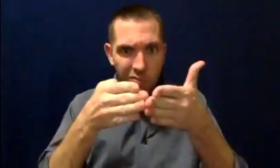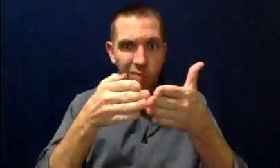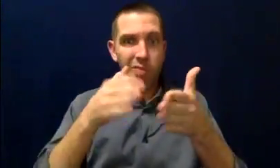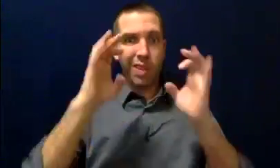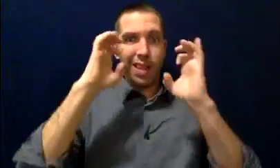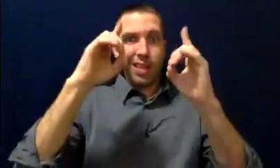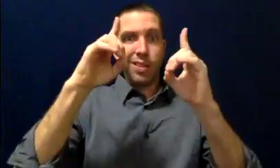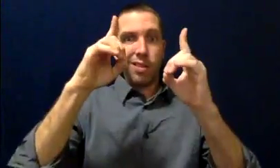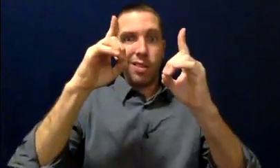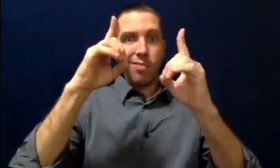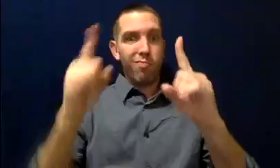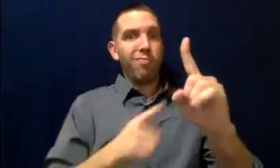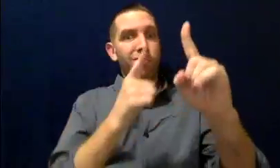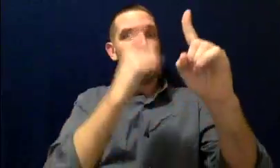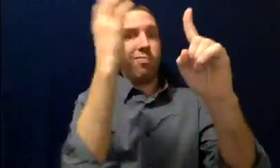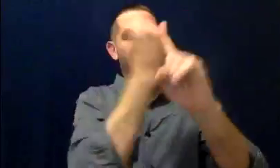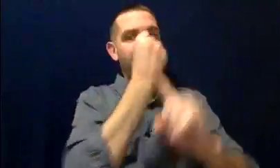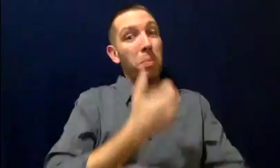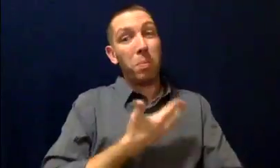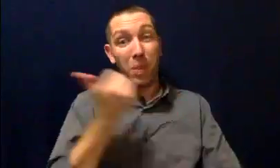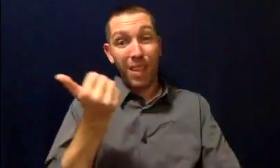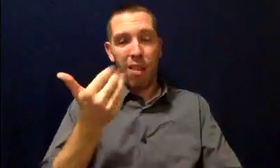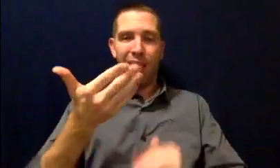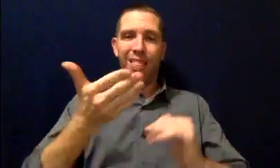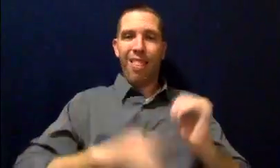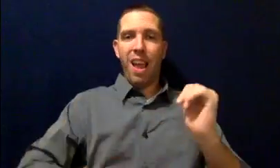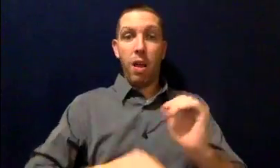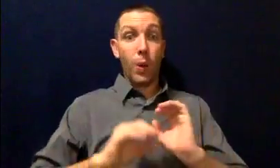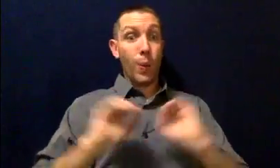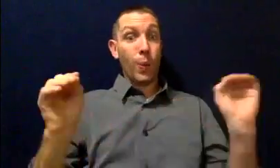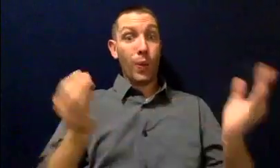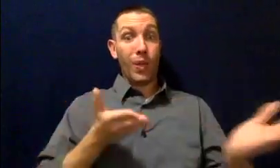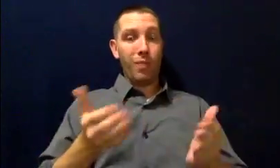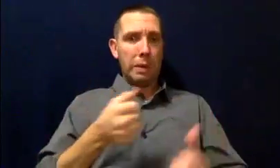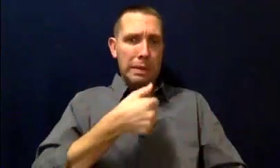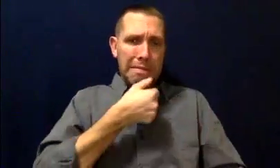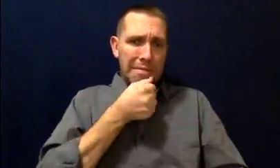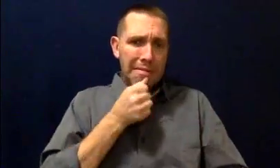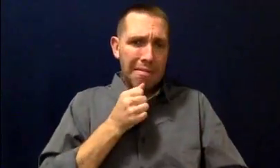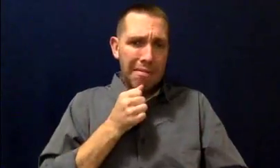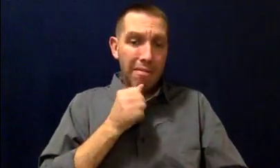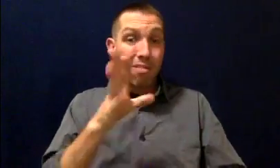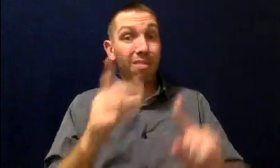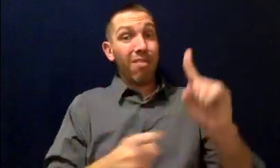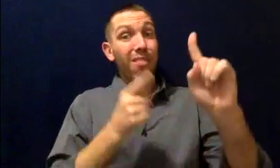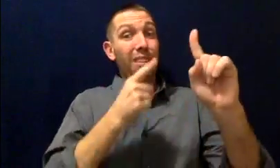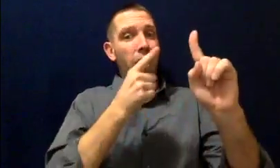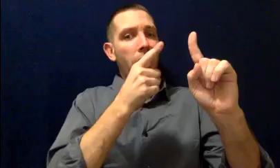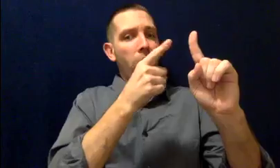so you can reach your educational goal. It's better to ask for these supports than to try and "make do" without them.